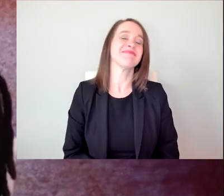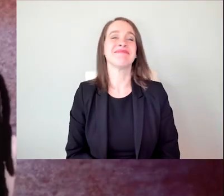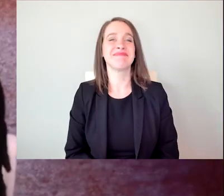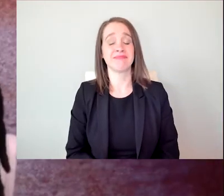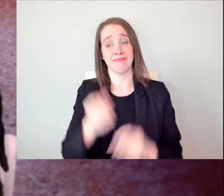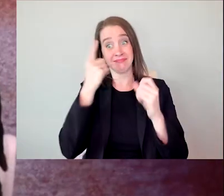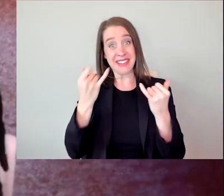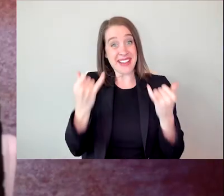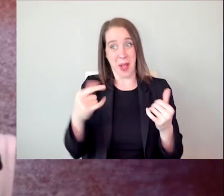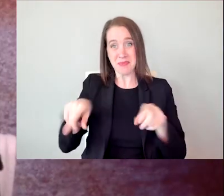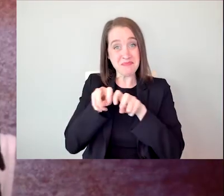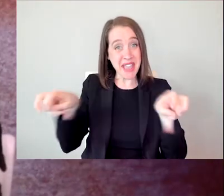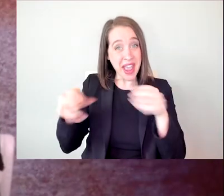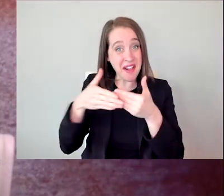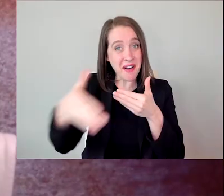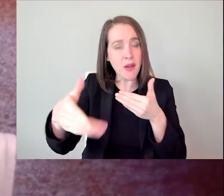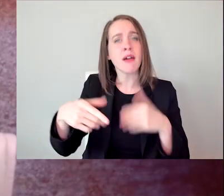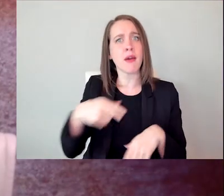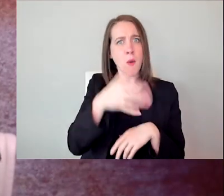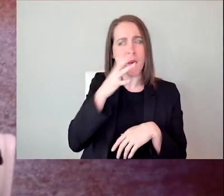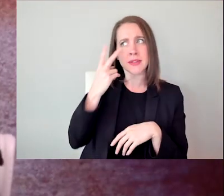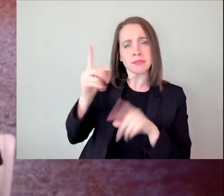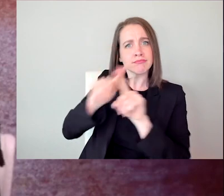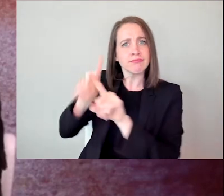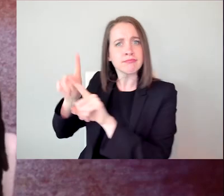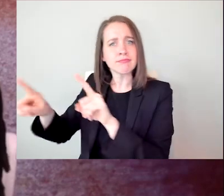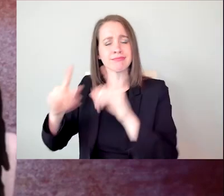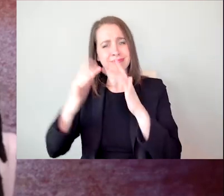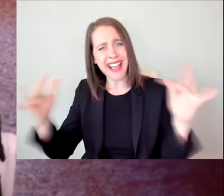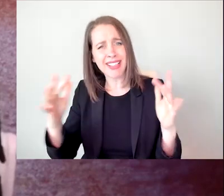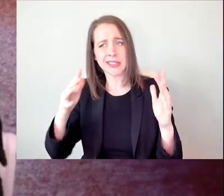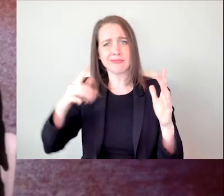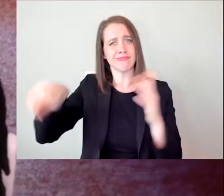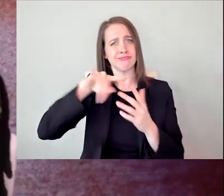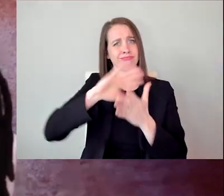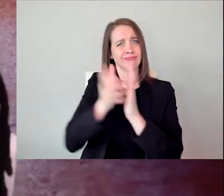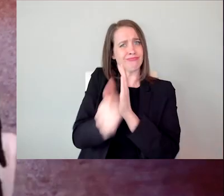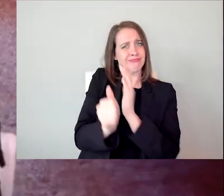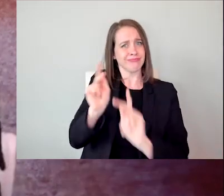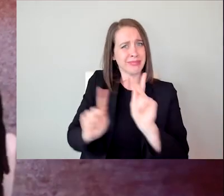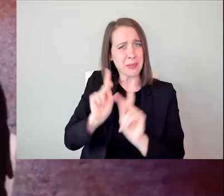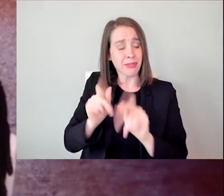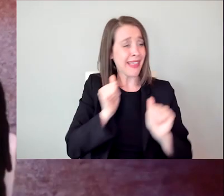In this program, we will hear from an immensely talented and diverse group of industry professionals, actors